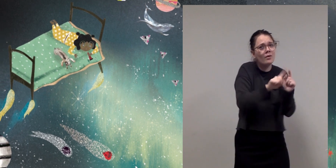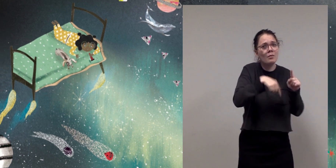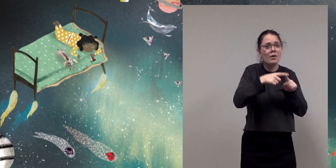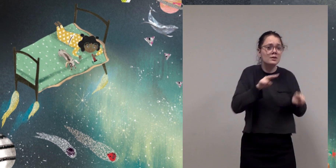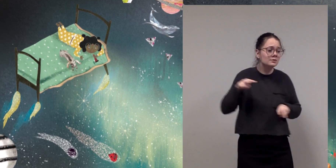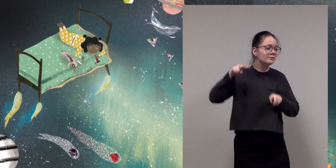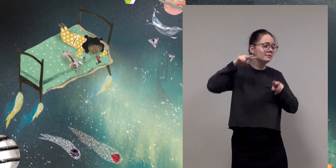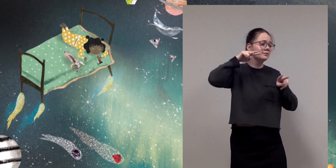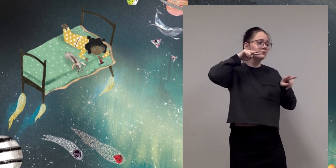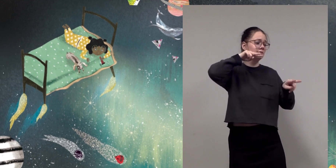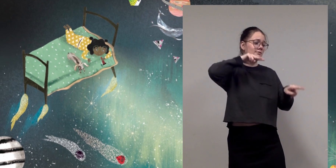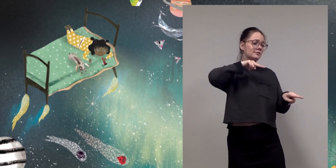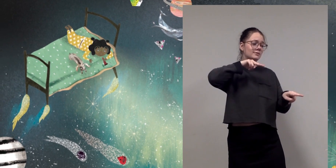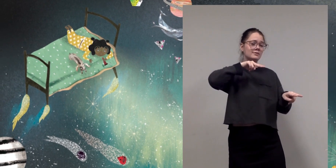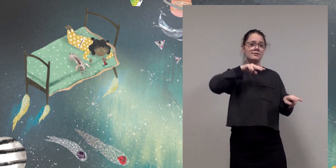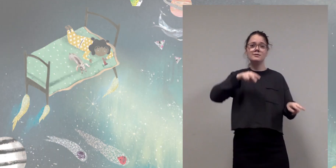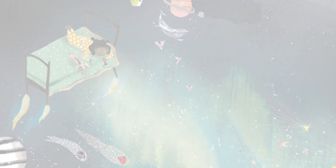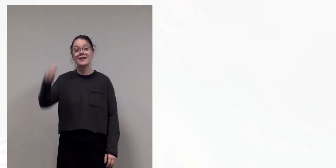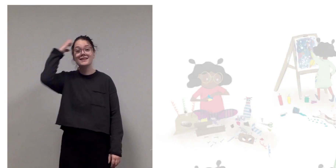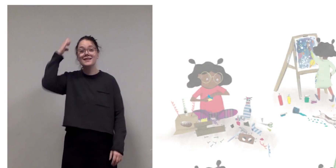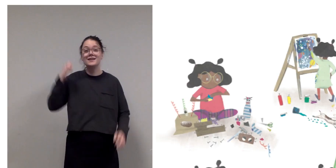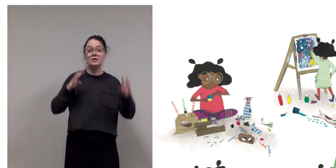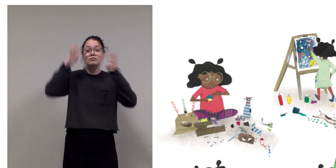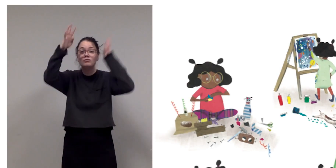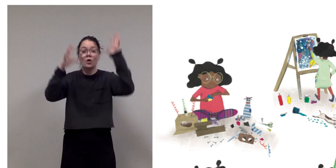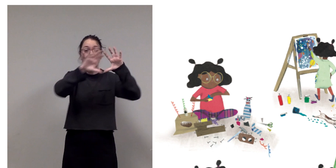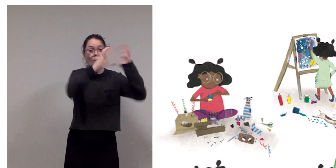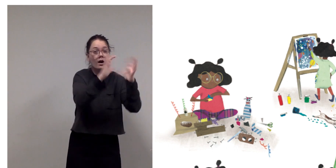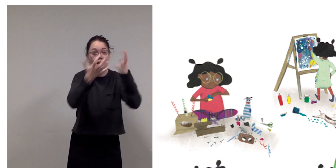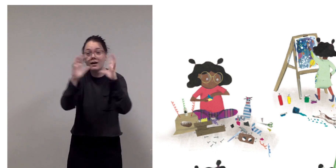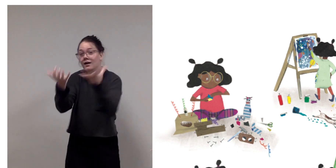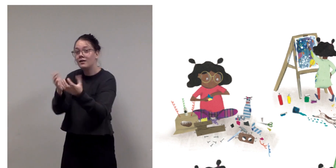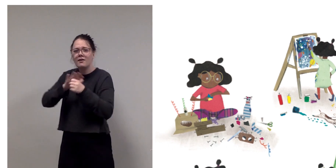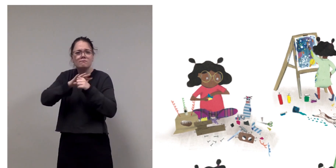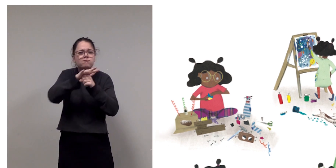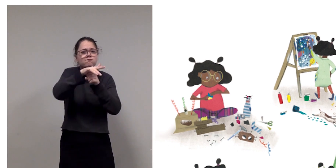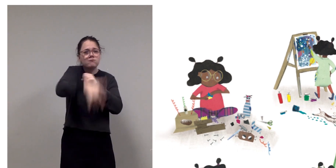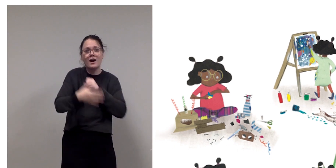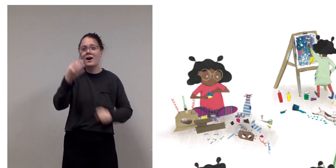Esther invents worlds populated by extraterrestrial creatures,